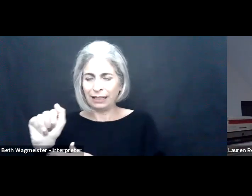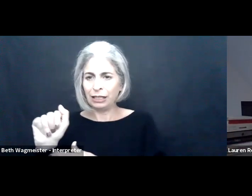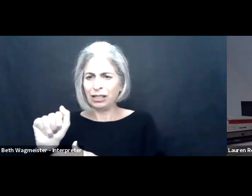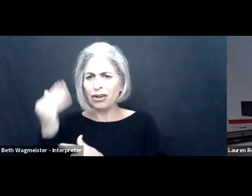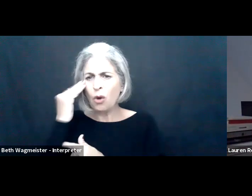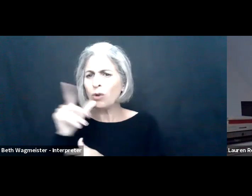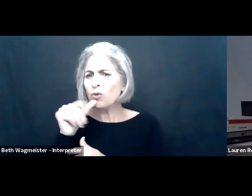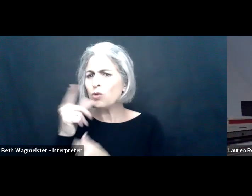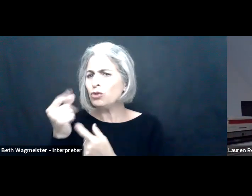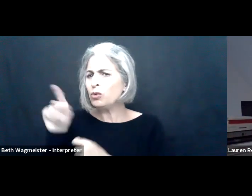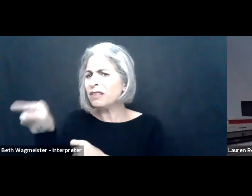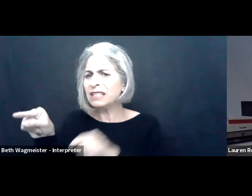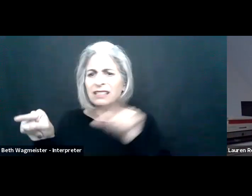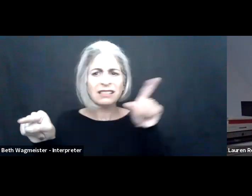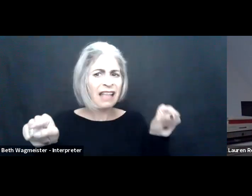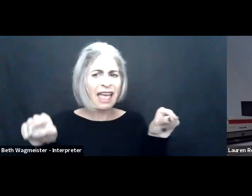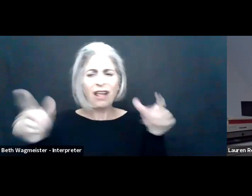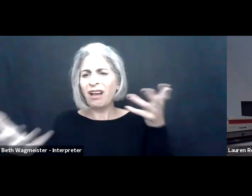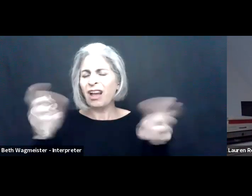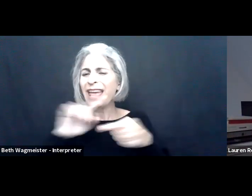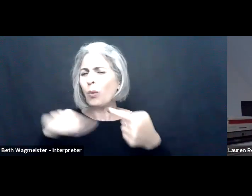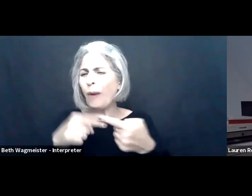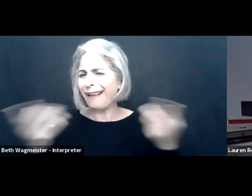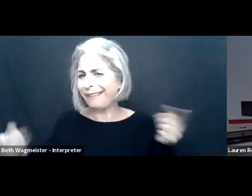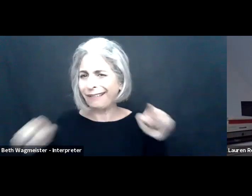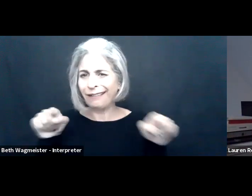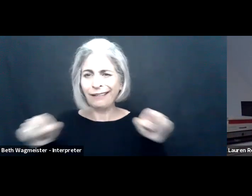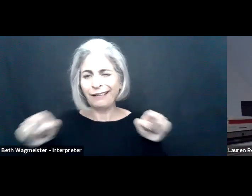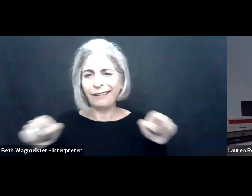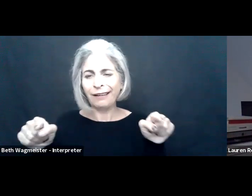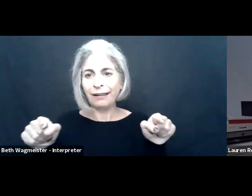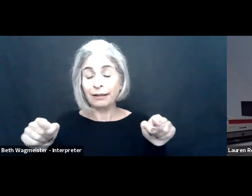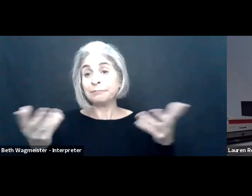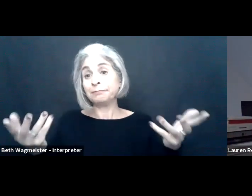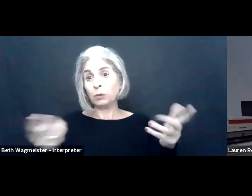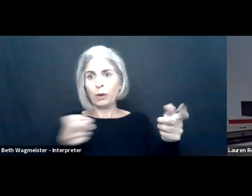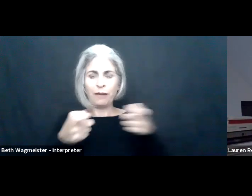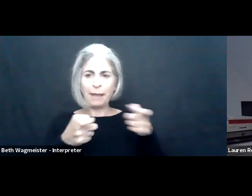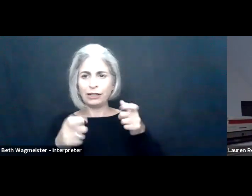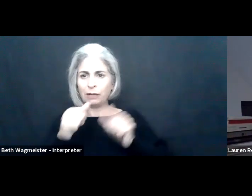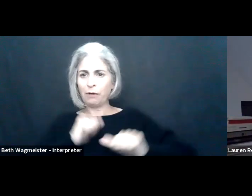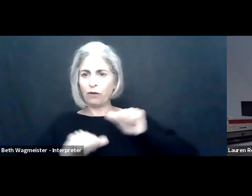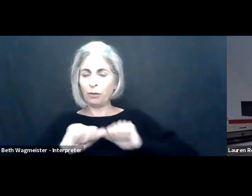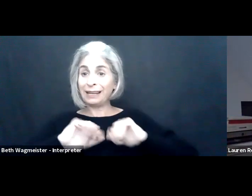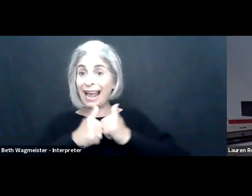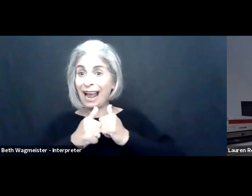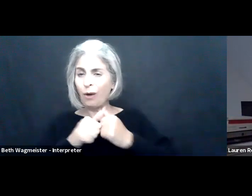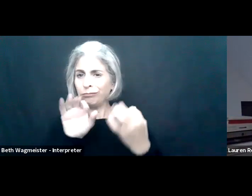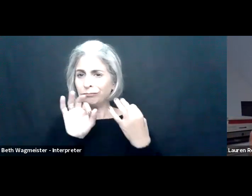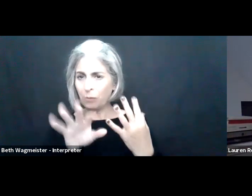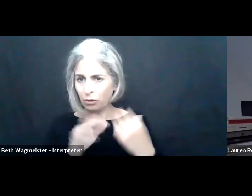That second challenge around tracking, visibility, you know, knowing who's doing what and when, well, it's led us to this work design principle of